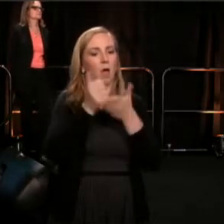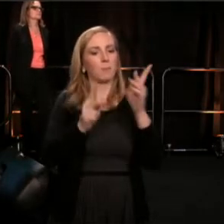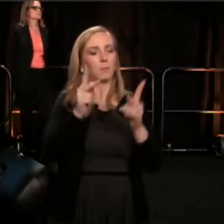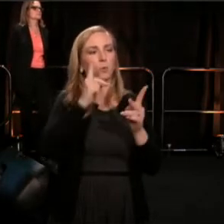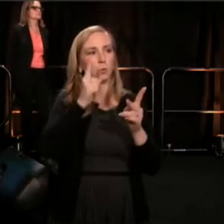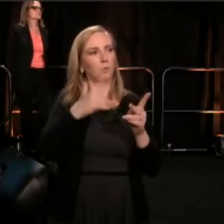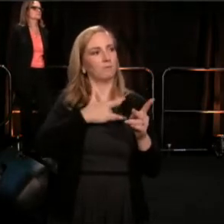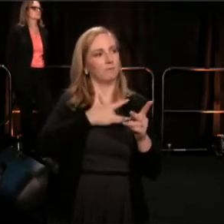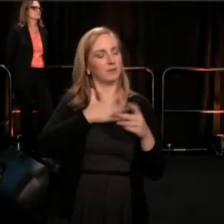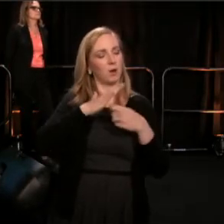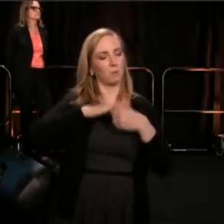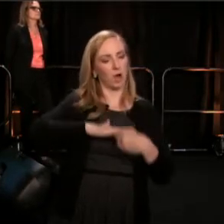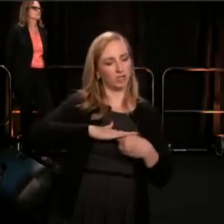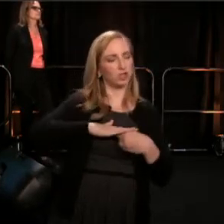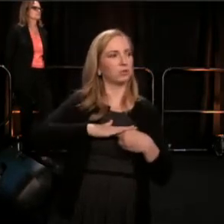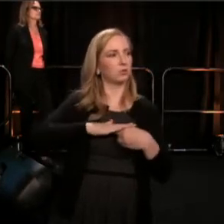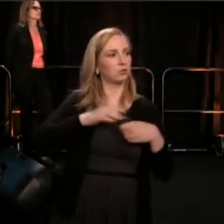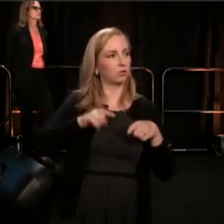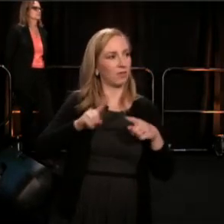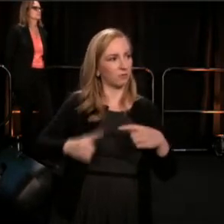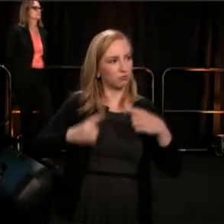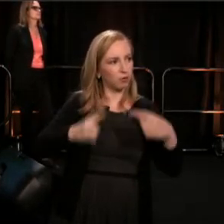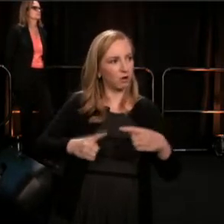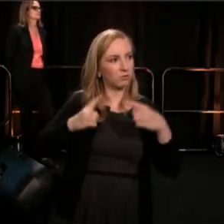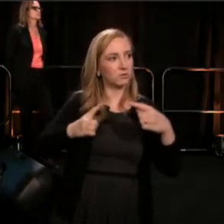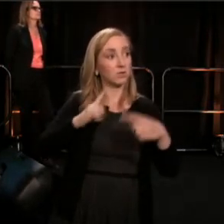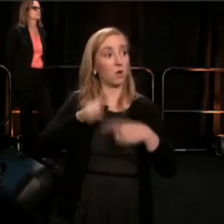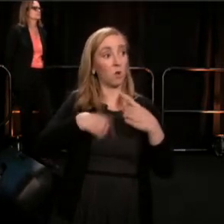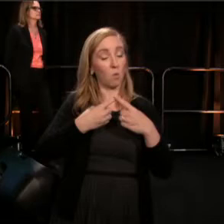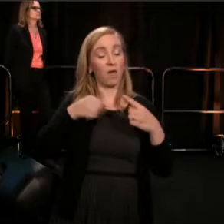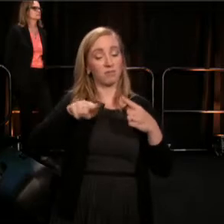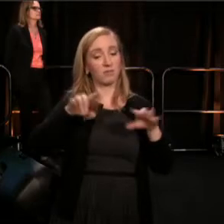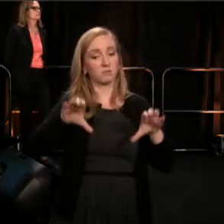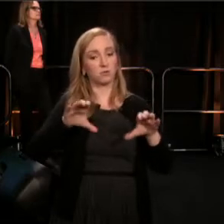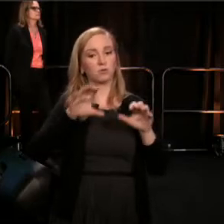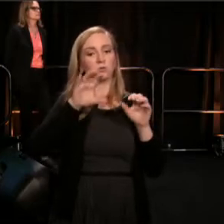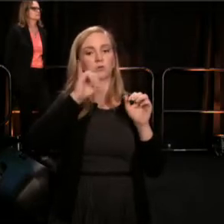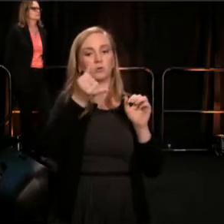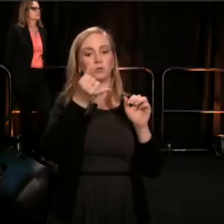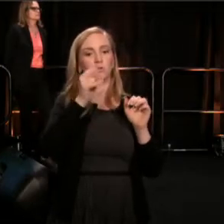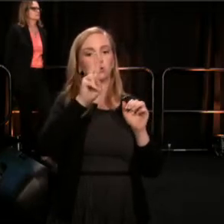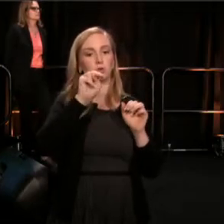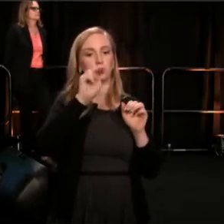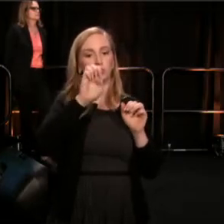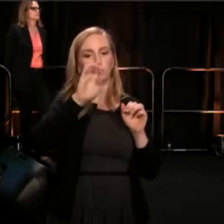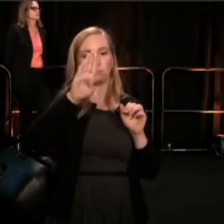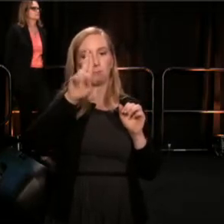At the demise of the Free Southern Theater, Junebug Productions emerged, founded by John O'Neill.